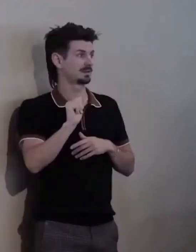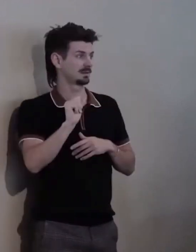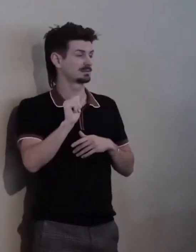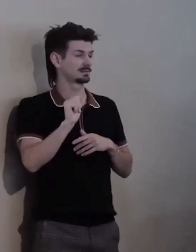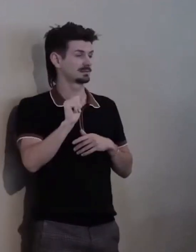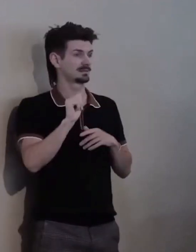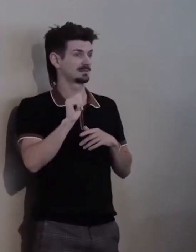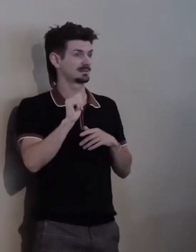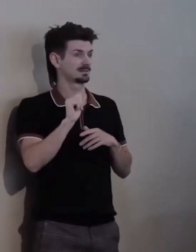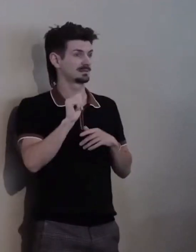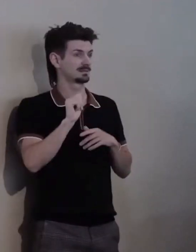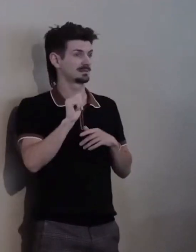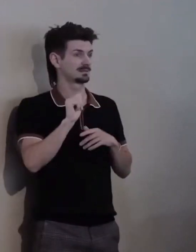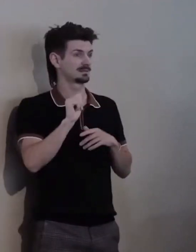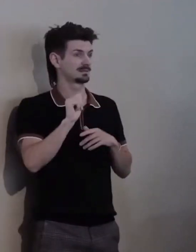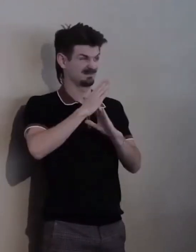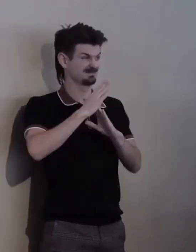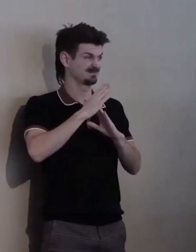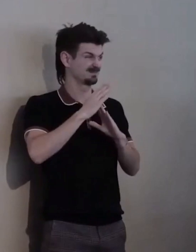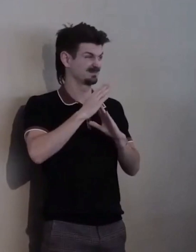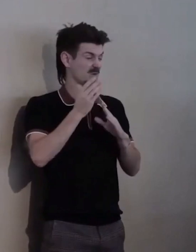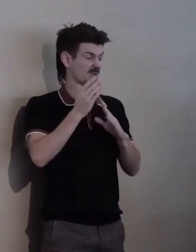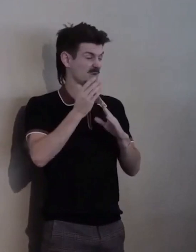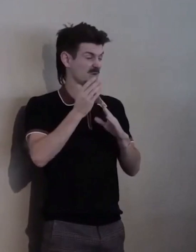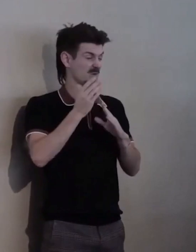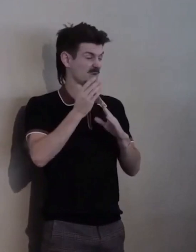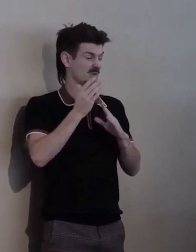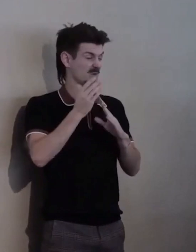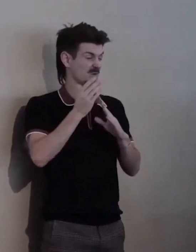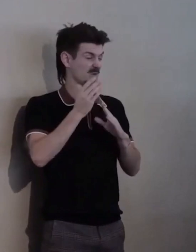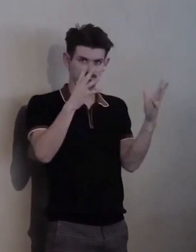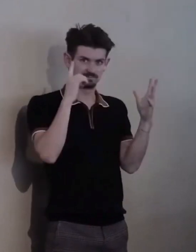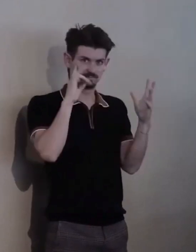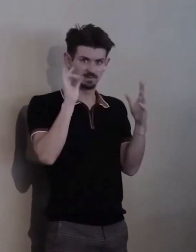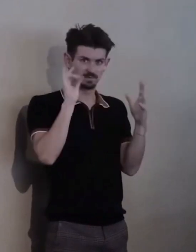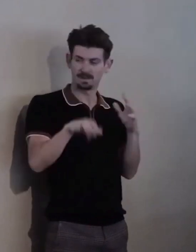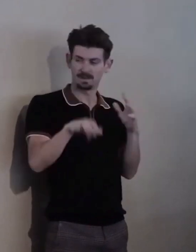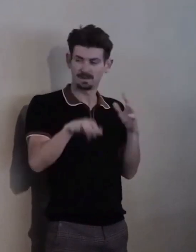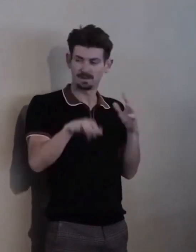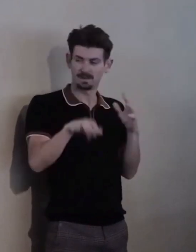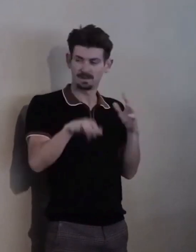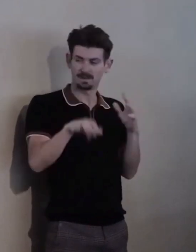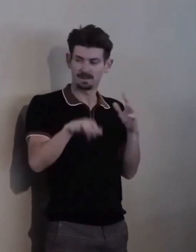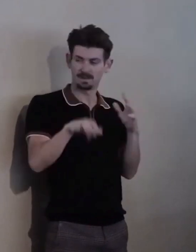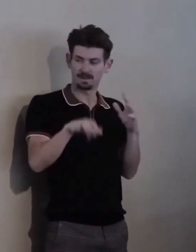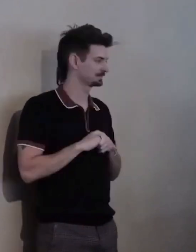Round of applause for that kind of employer. [clapping]